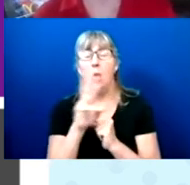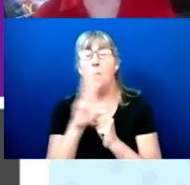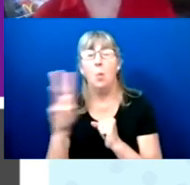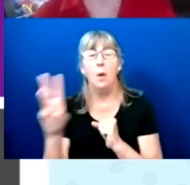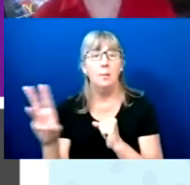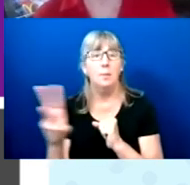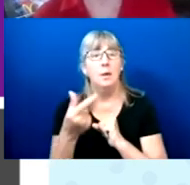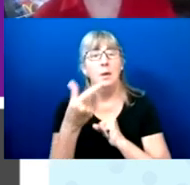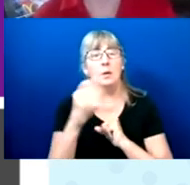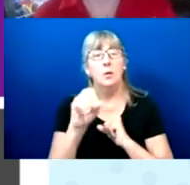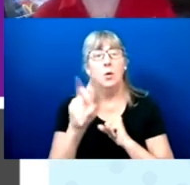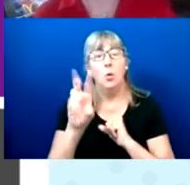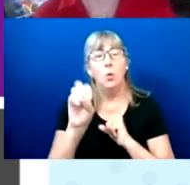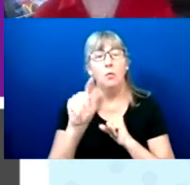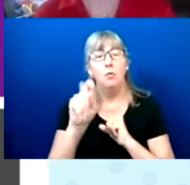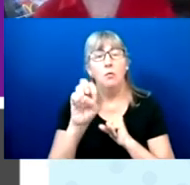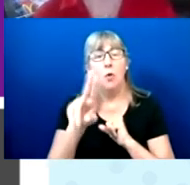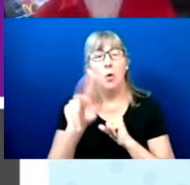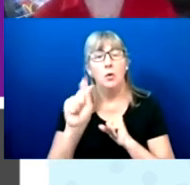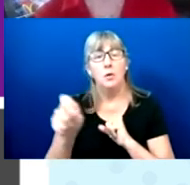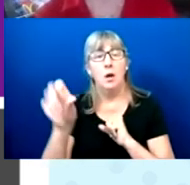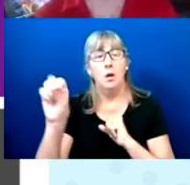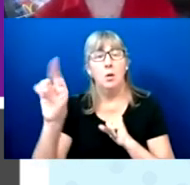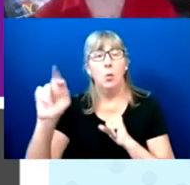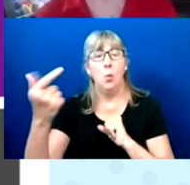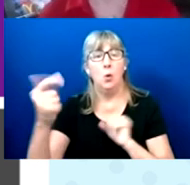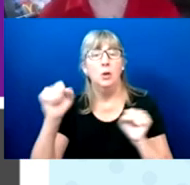And you'll be able to see all of this.